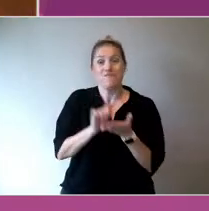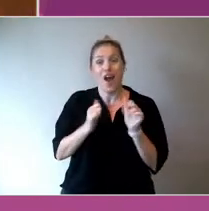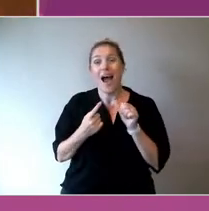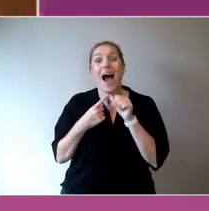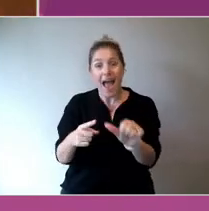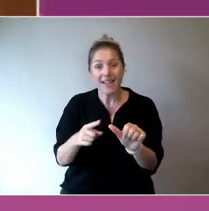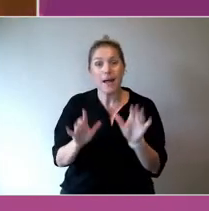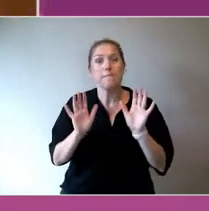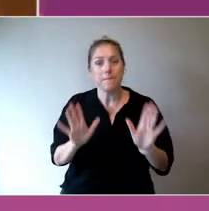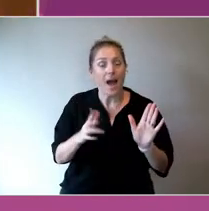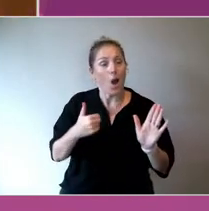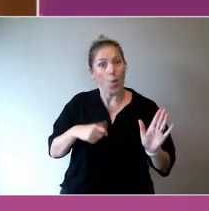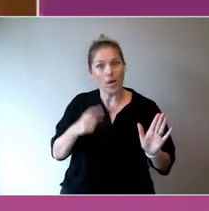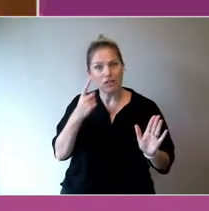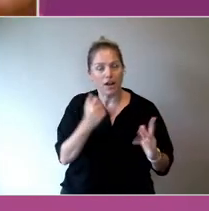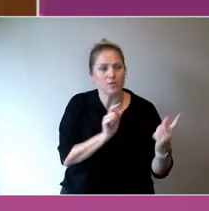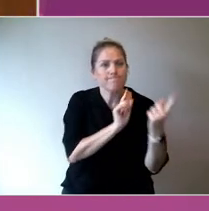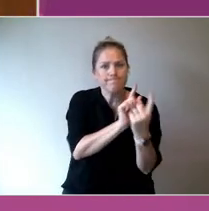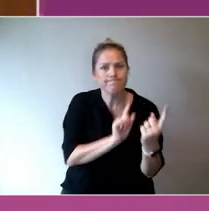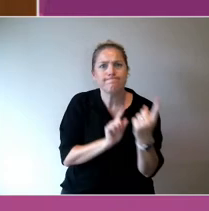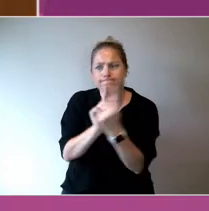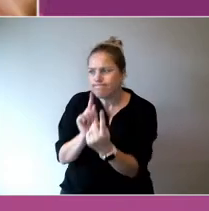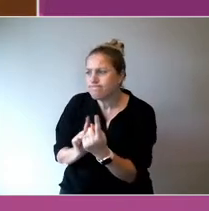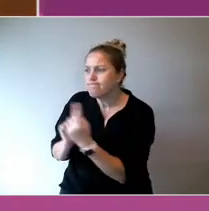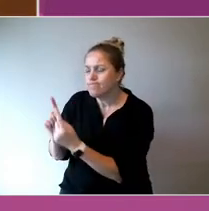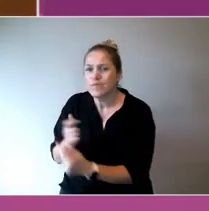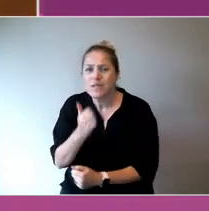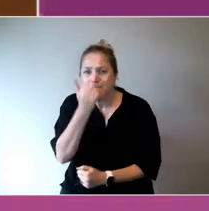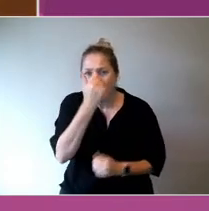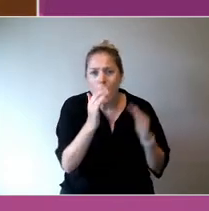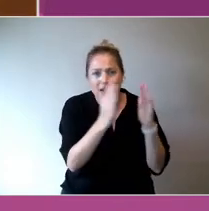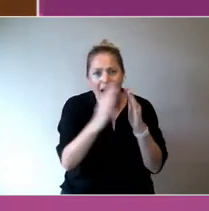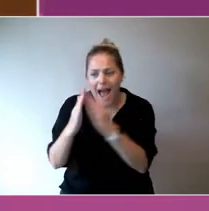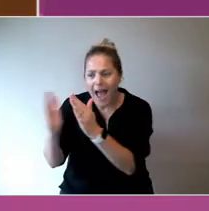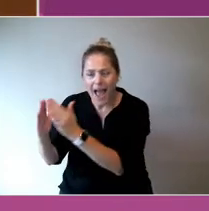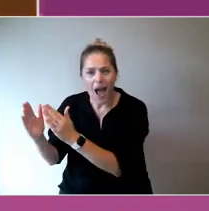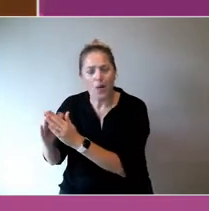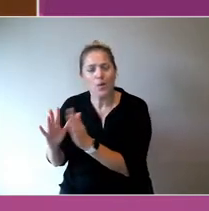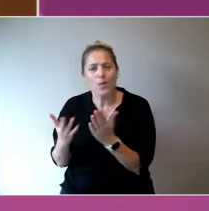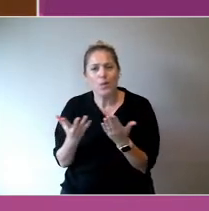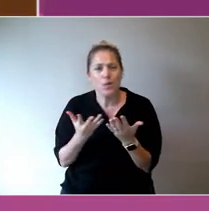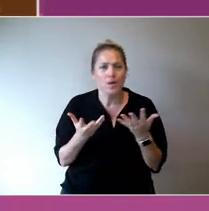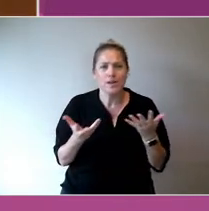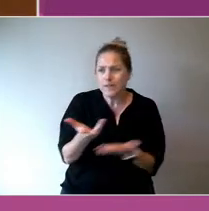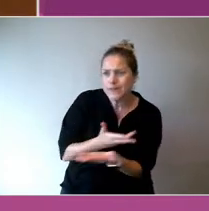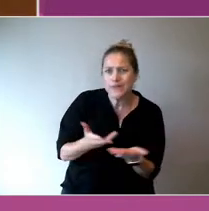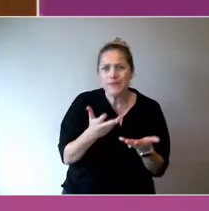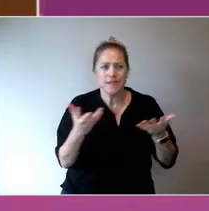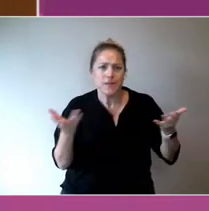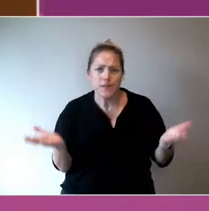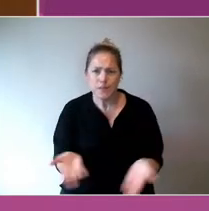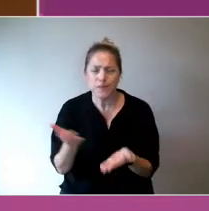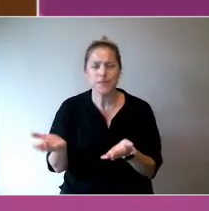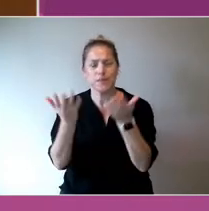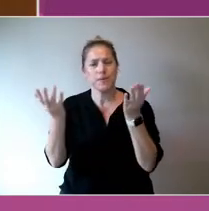those small towns and started doing what we do on the ground, which is - in a sense, to be responsive.